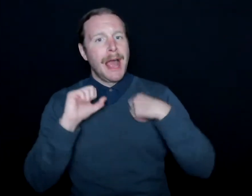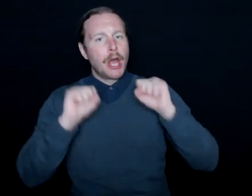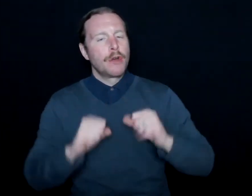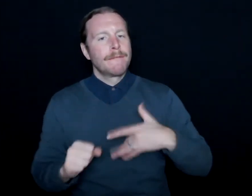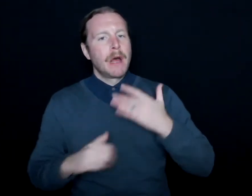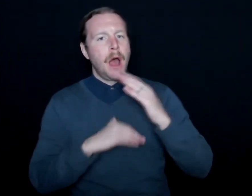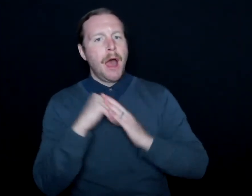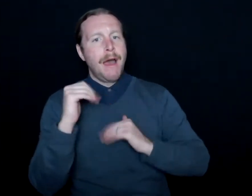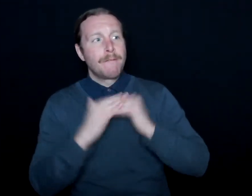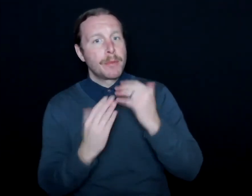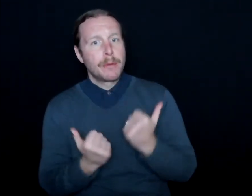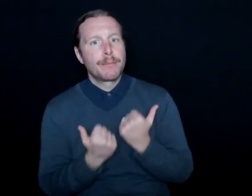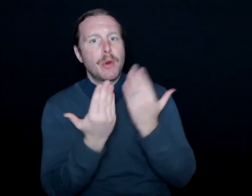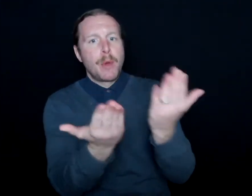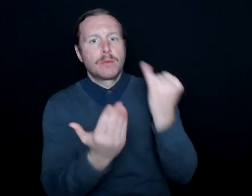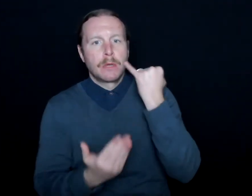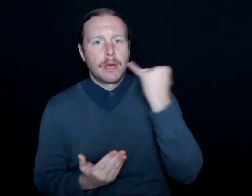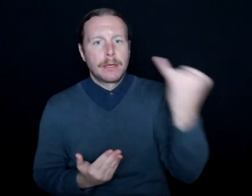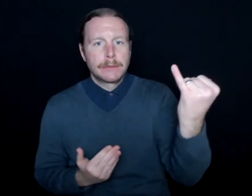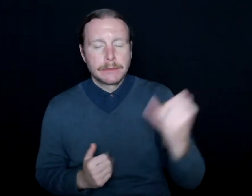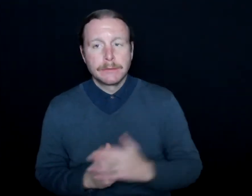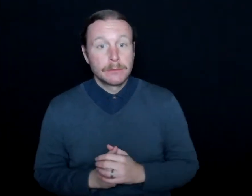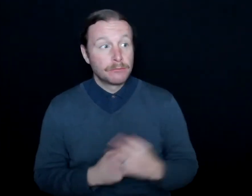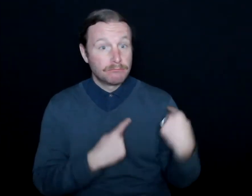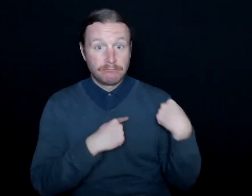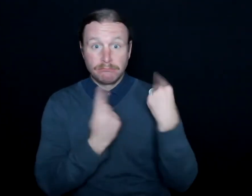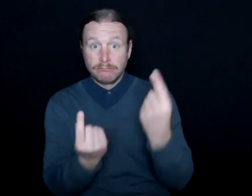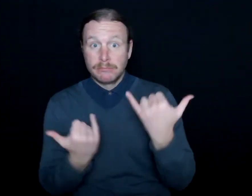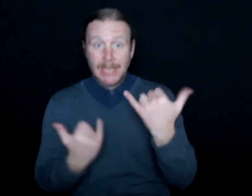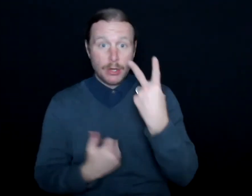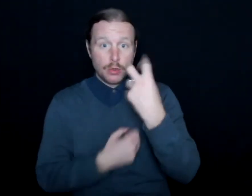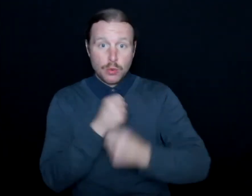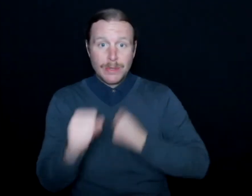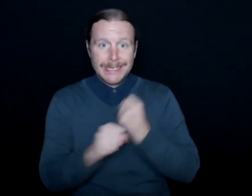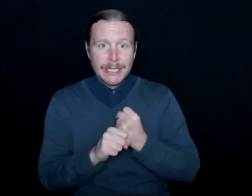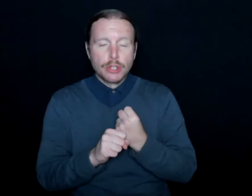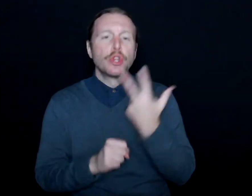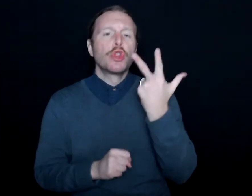proposing this idea. And we've been doing it now for two years, three seasons.